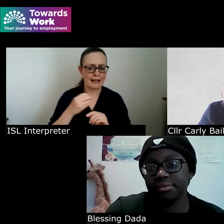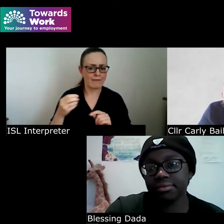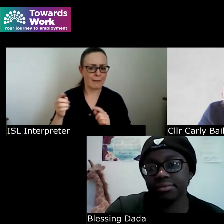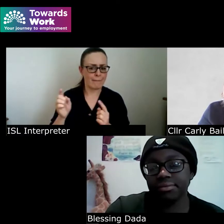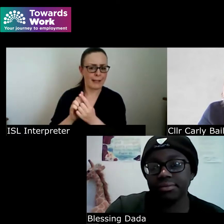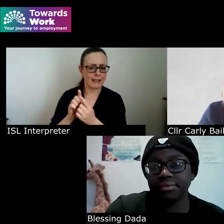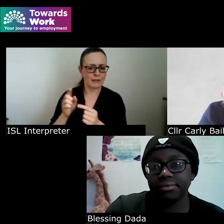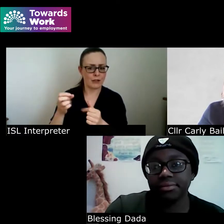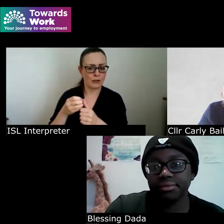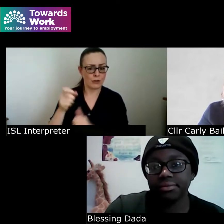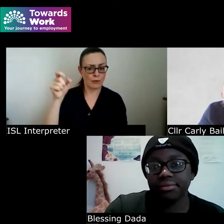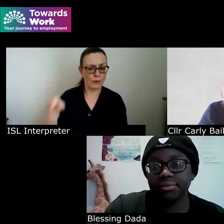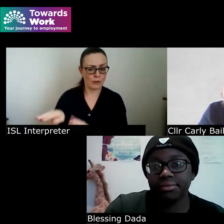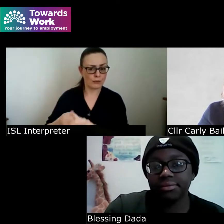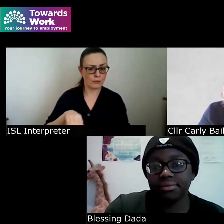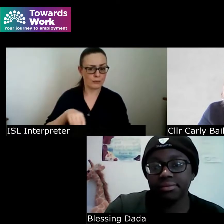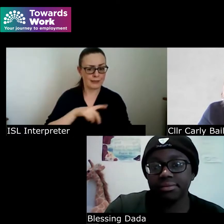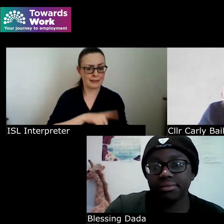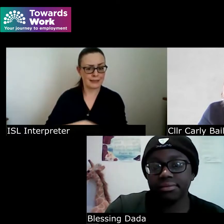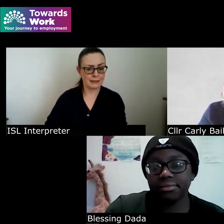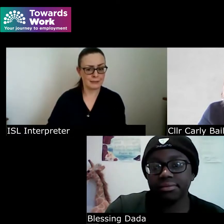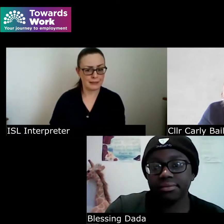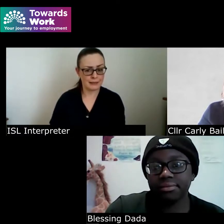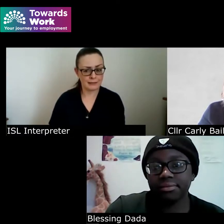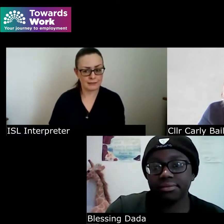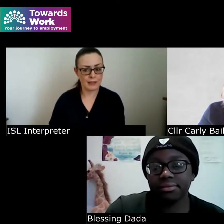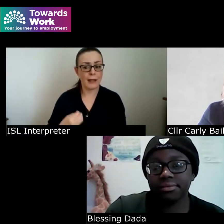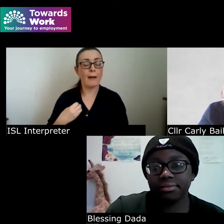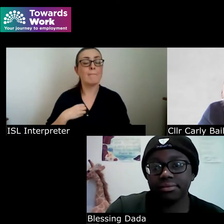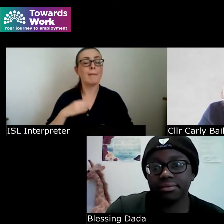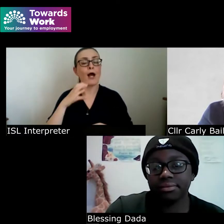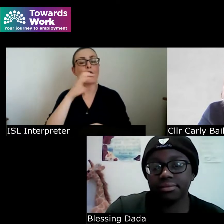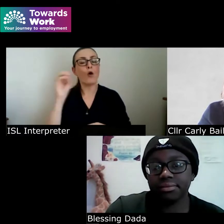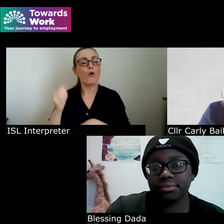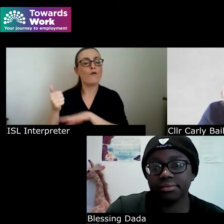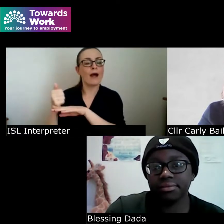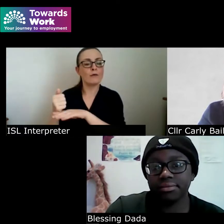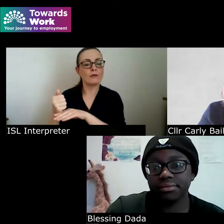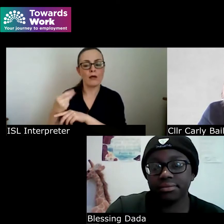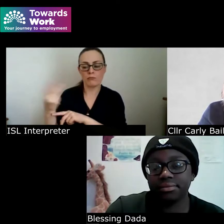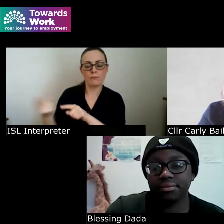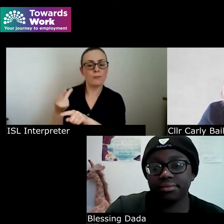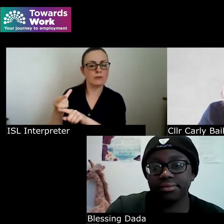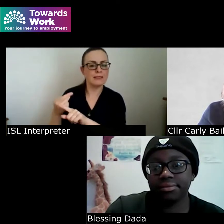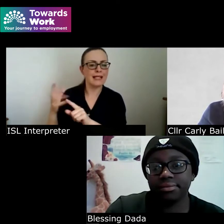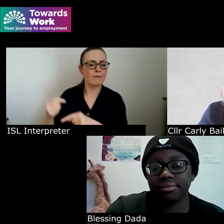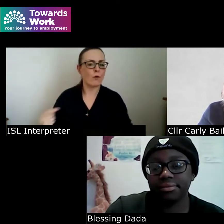our co-founder noel is a wheelchair user as well we've a team now but the two of us are wheelchair